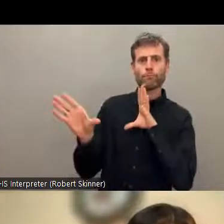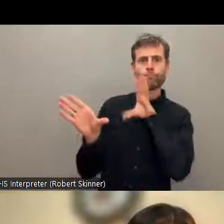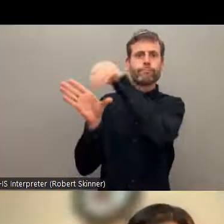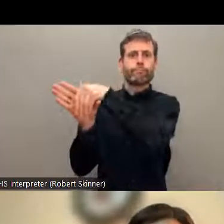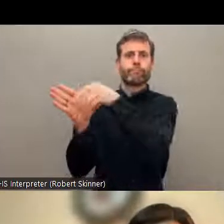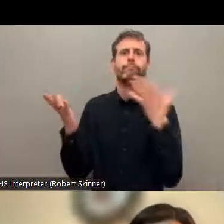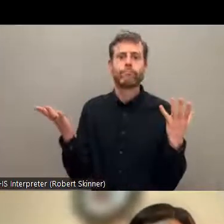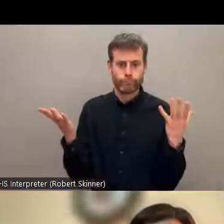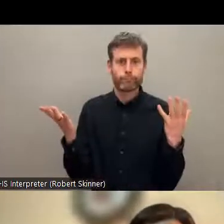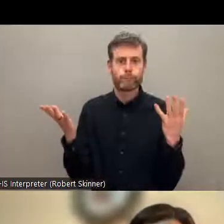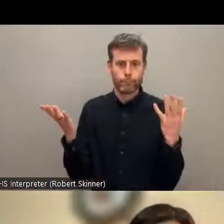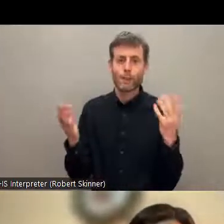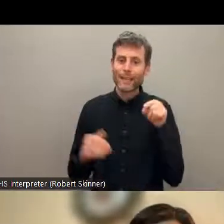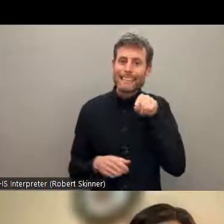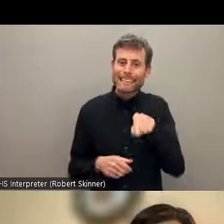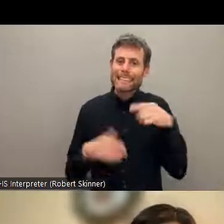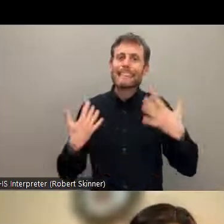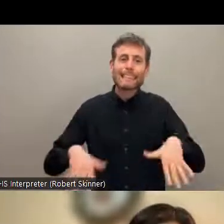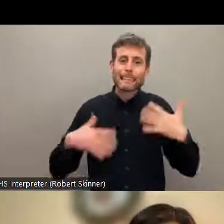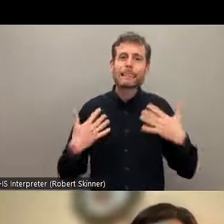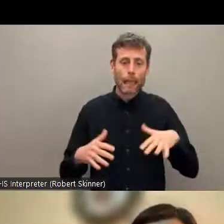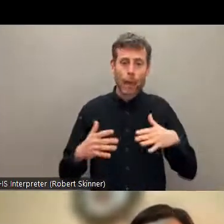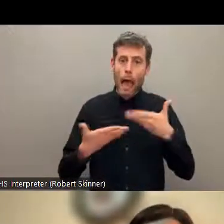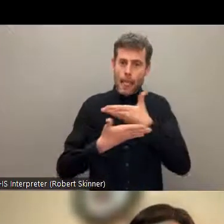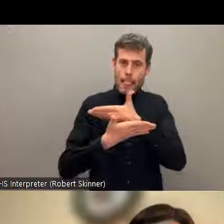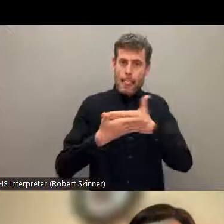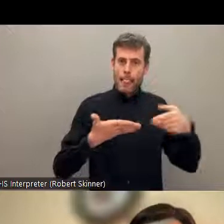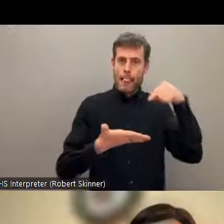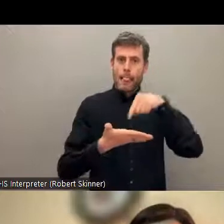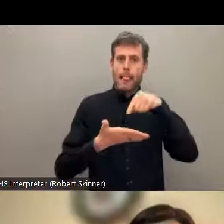much been crucial at the time of COVID.